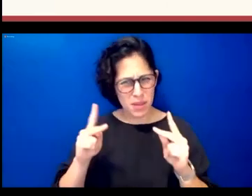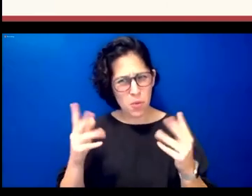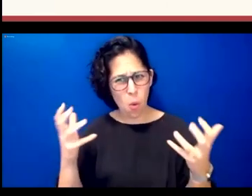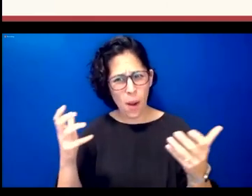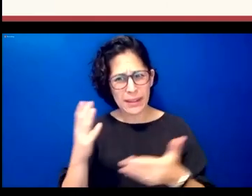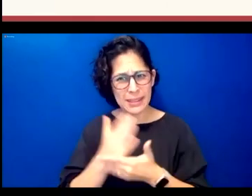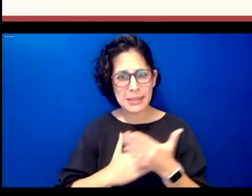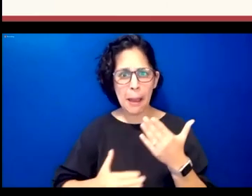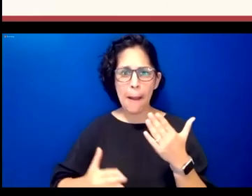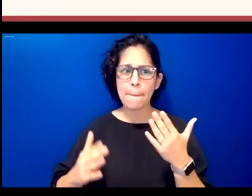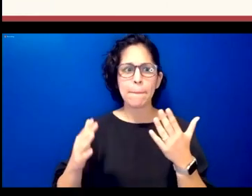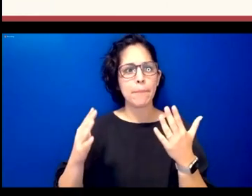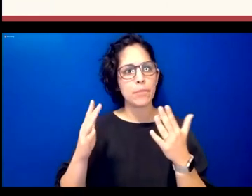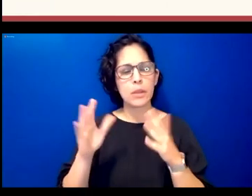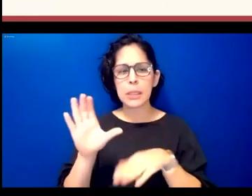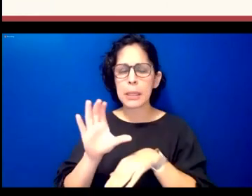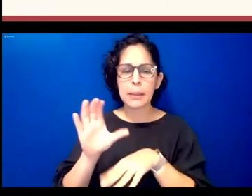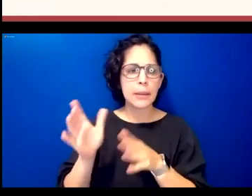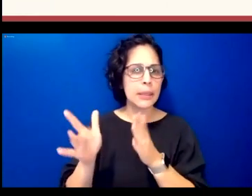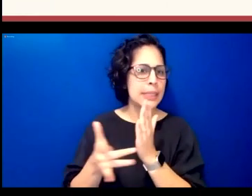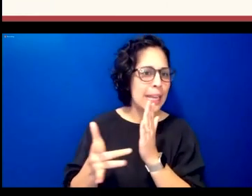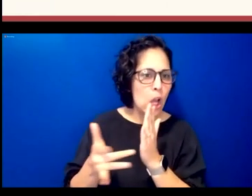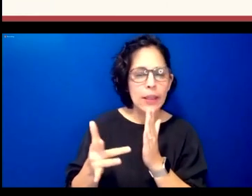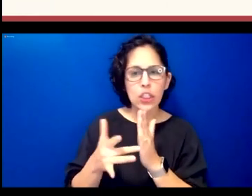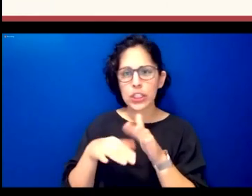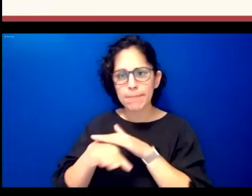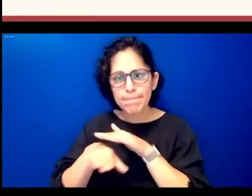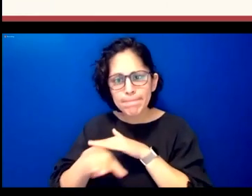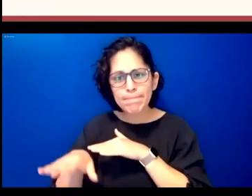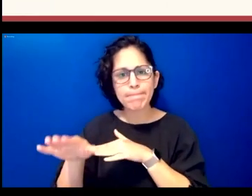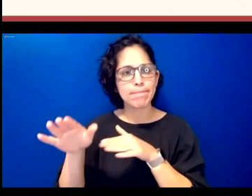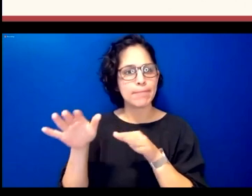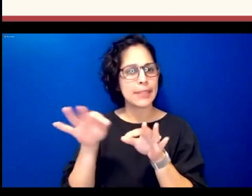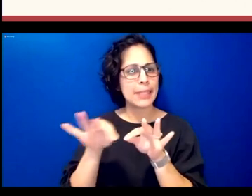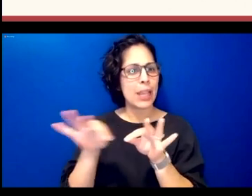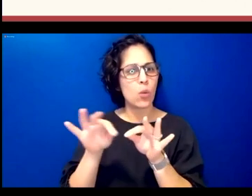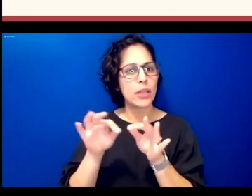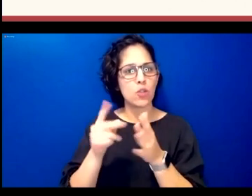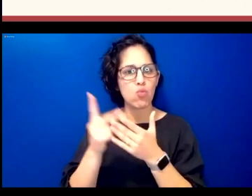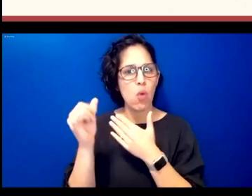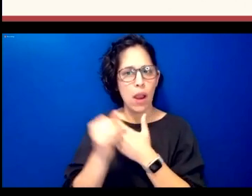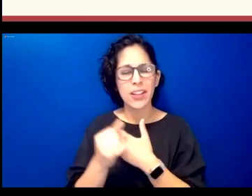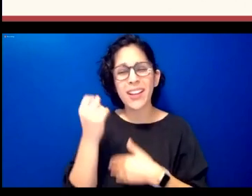language learning products of some sort and because rosetta stone is a multinational company